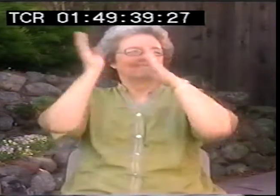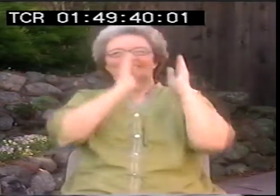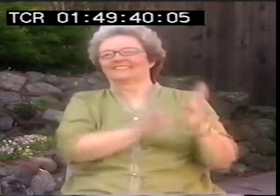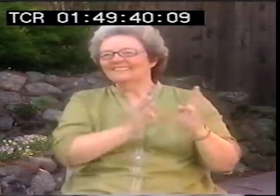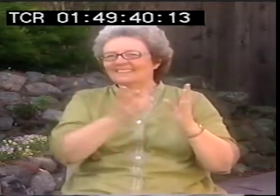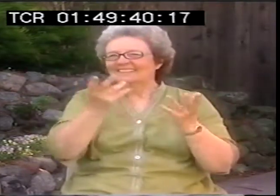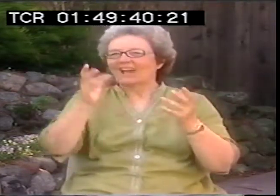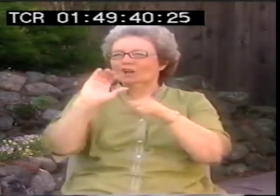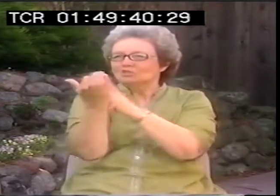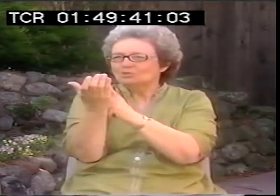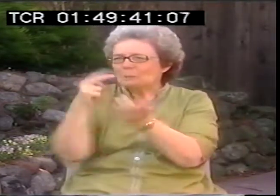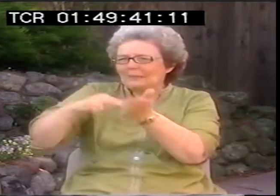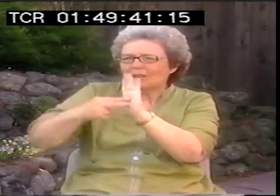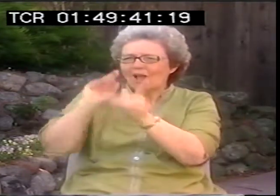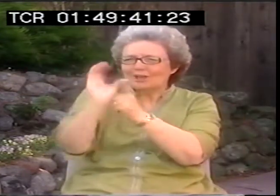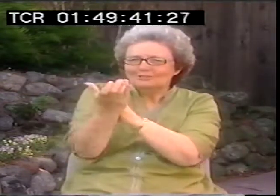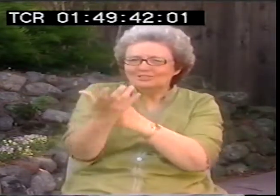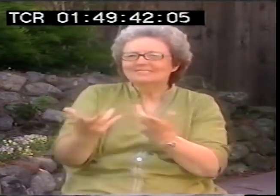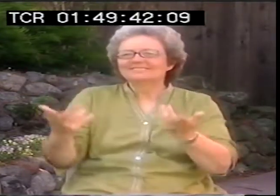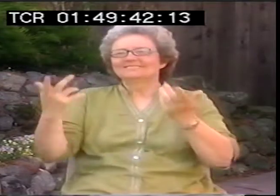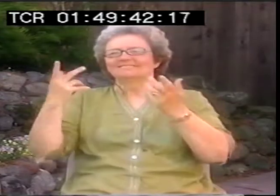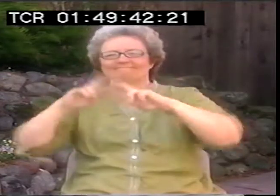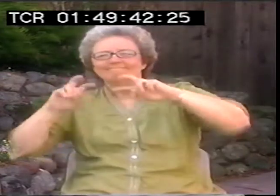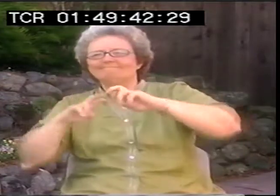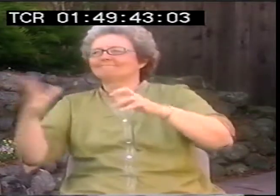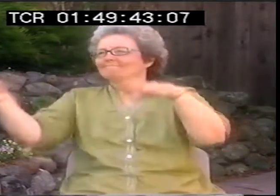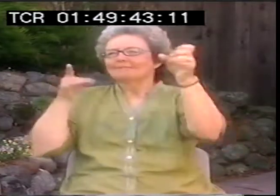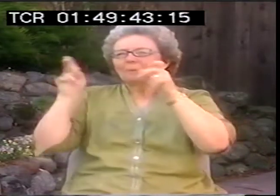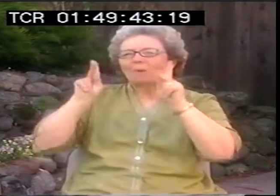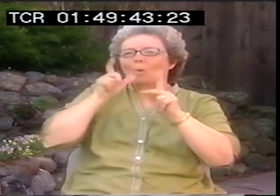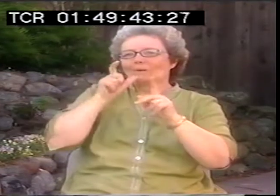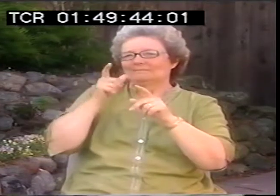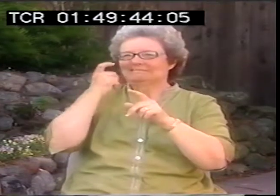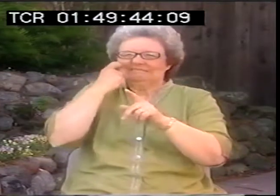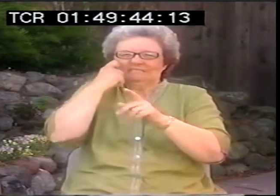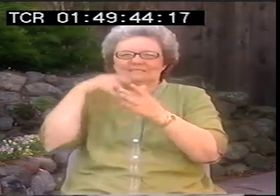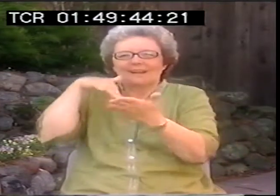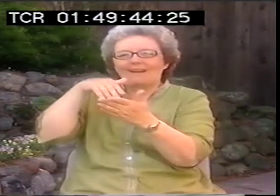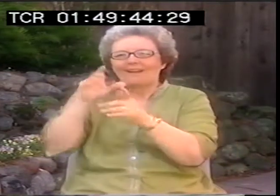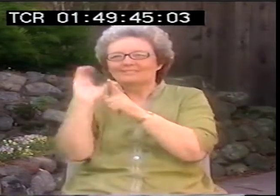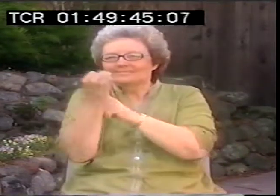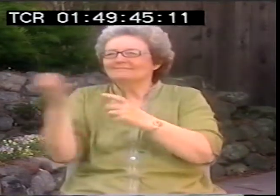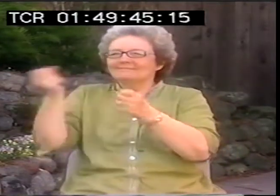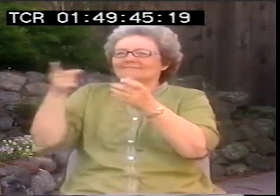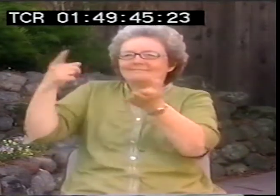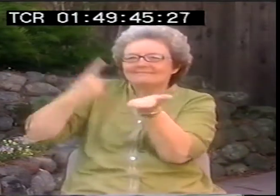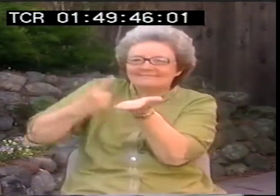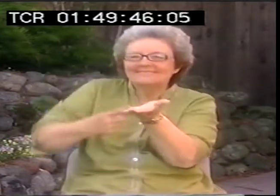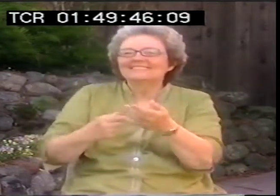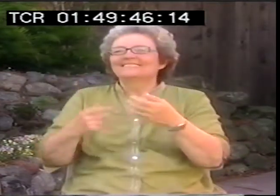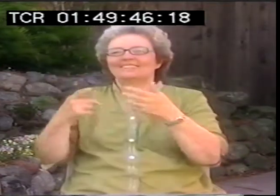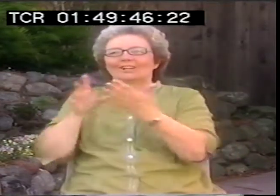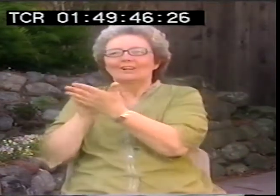They had ASL literature, and teaching philosophies and pedagogy and history and culture.